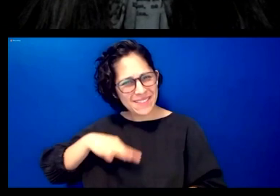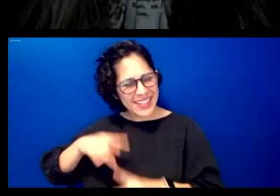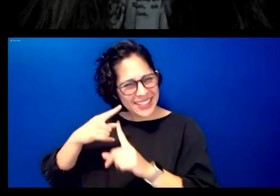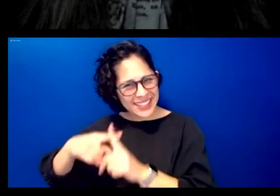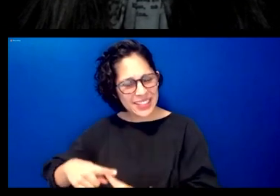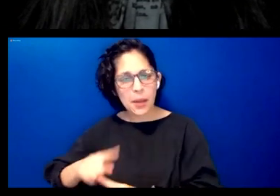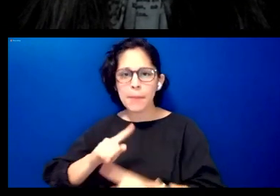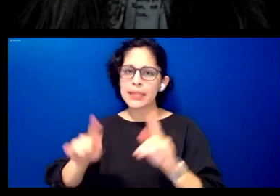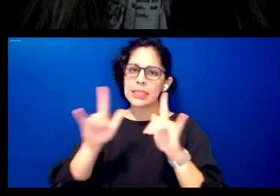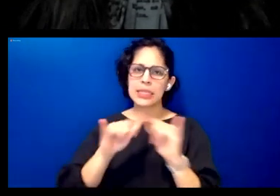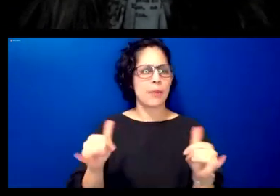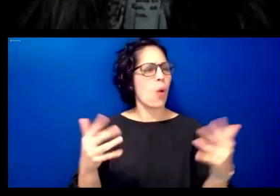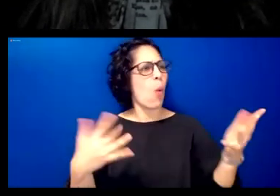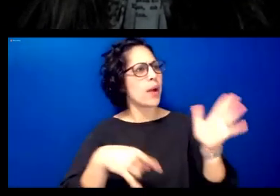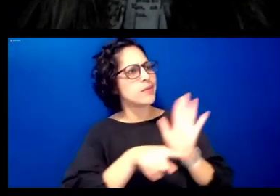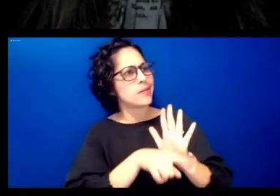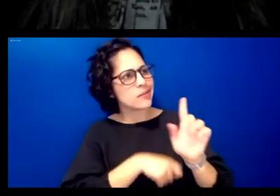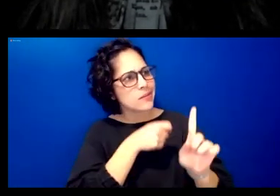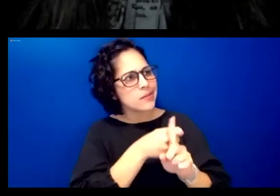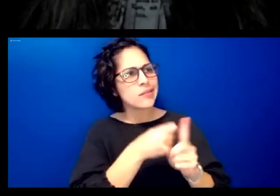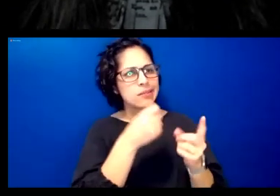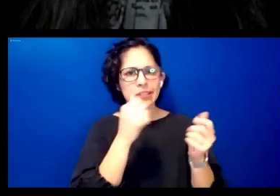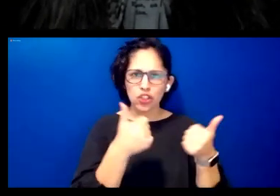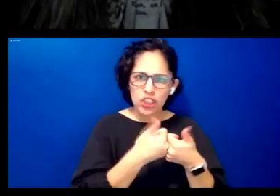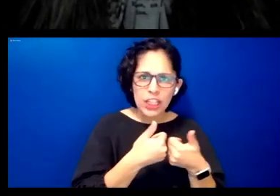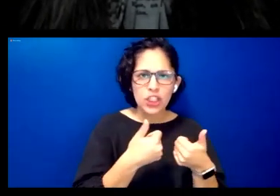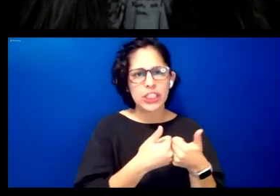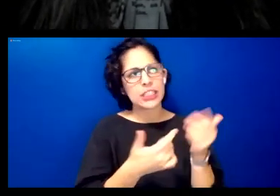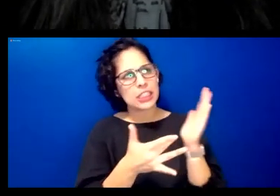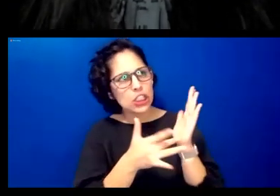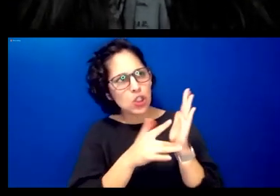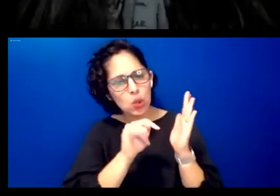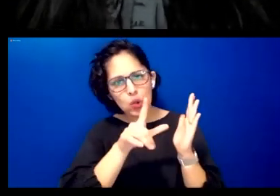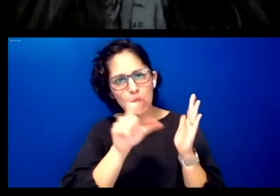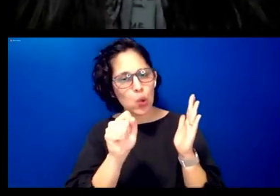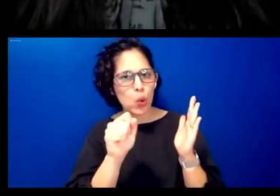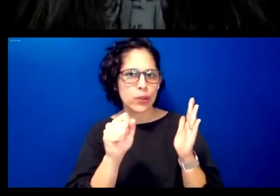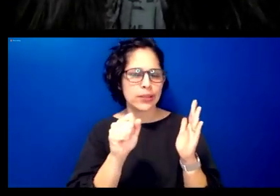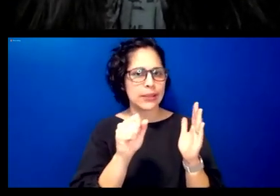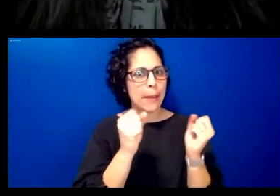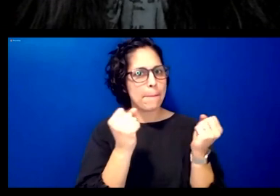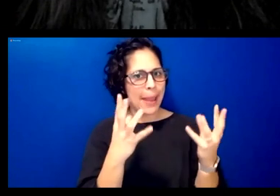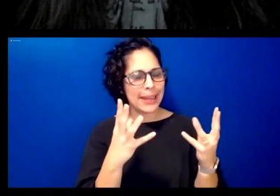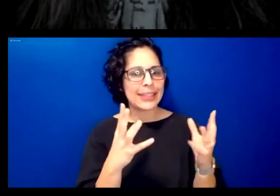the challenges digital tools and technologies may pose for indigenous language revitalization